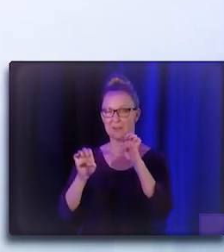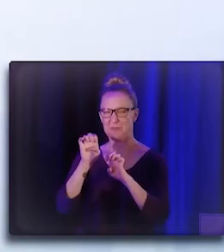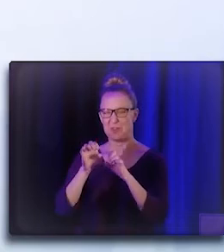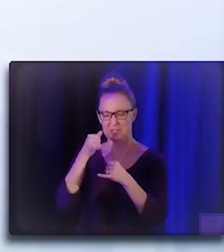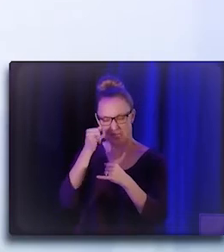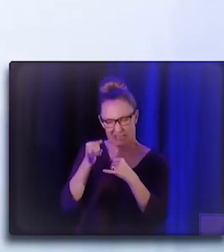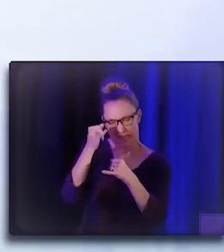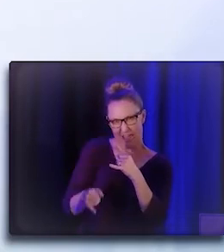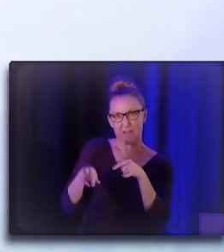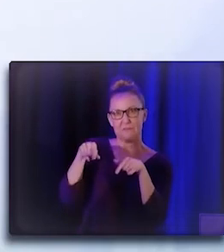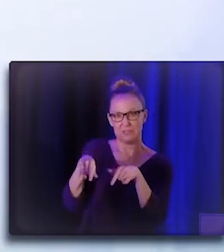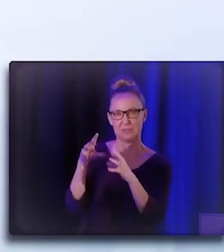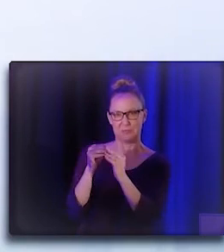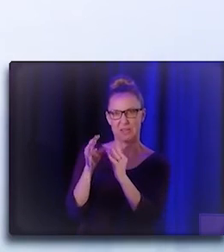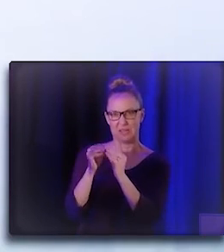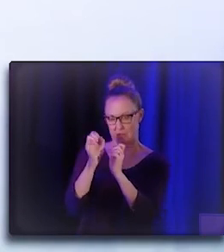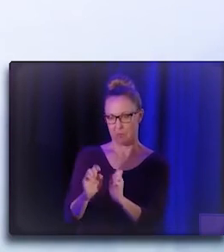of the session, so please do fill that out.